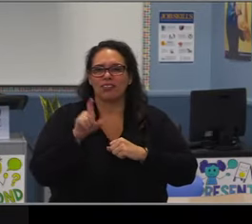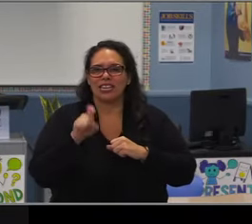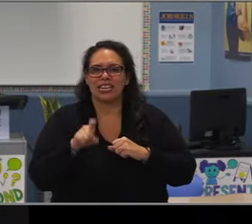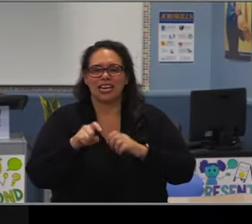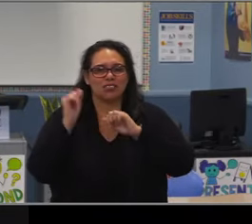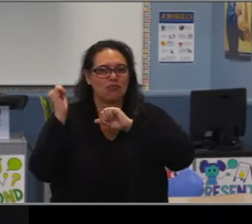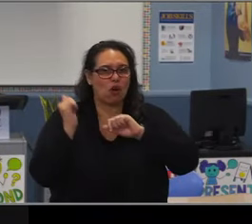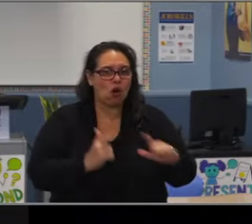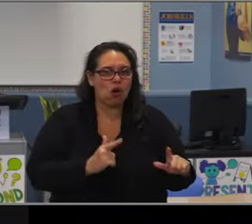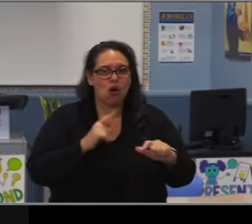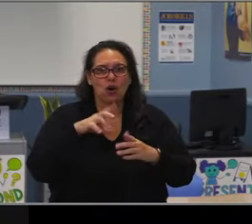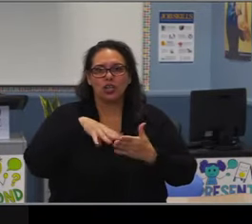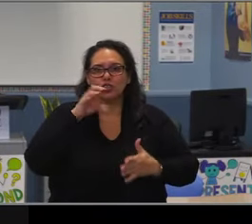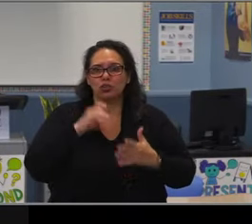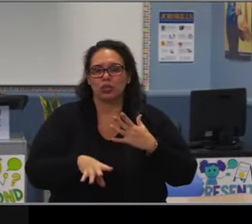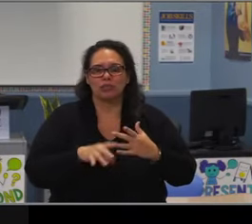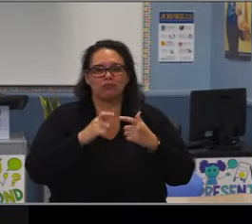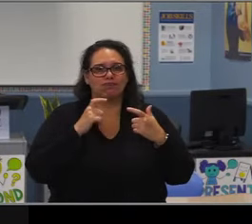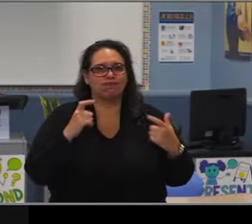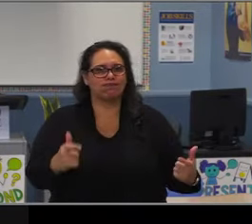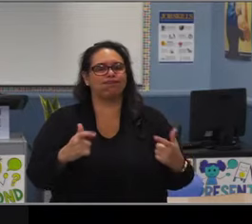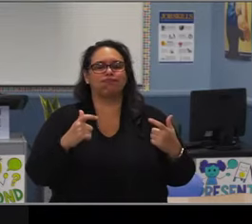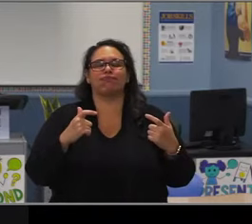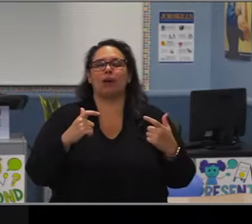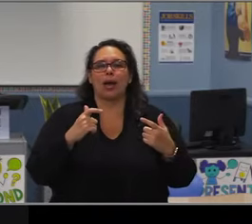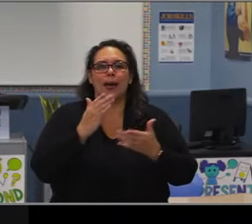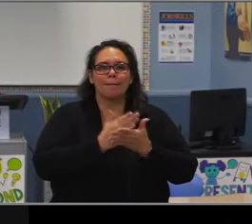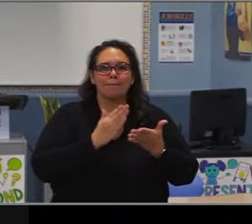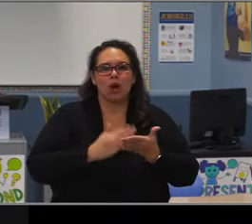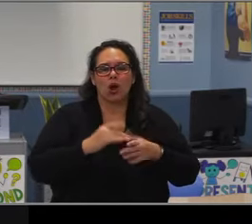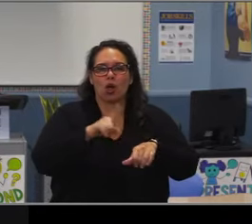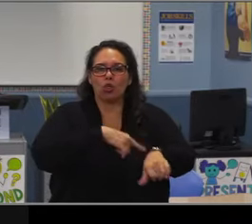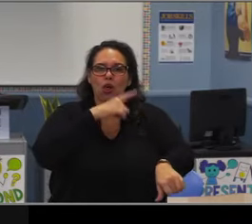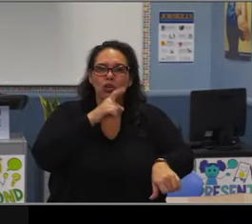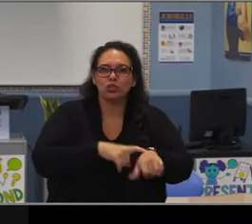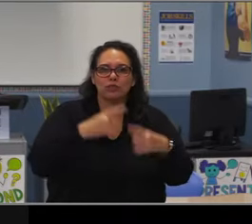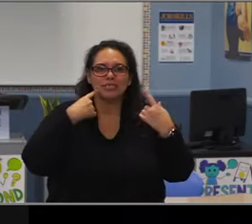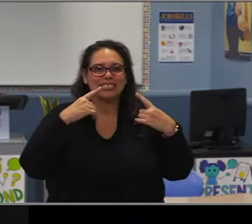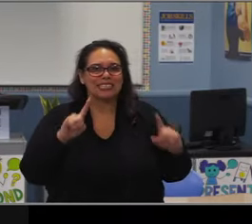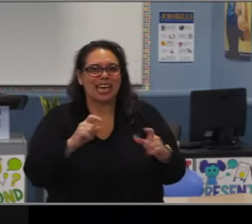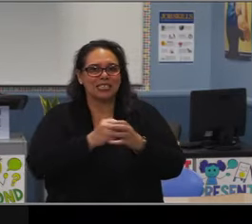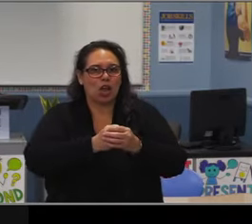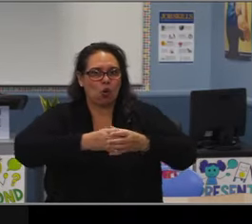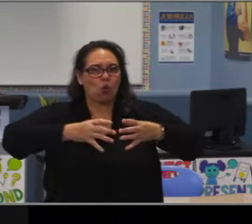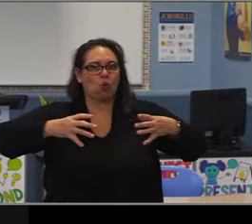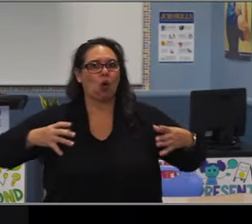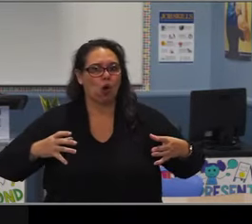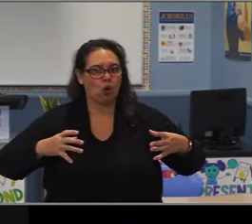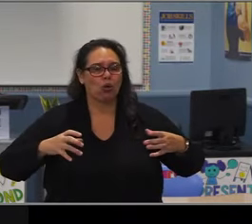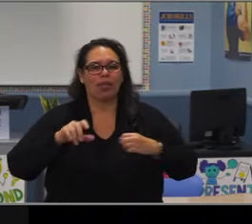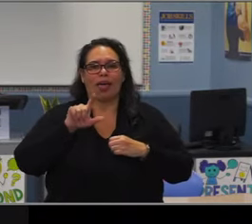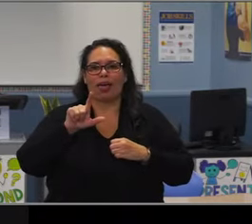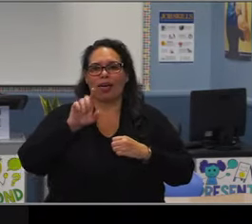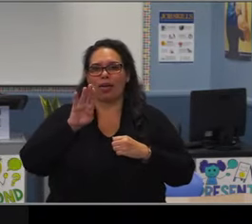I hope that we continue to make you proud as a coach you let a football team of leaders in our system